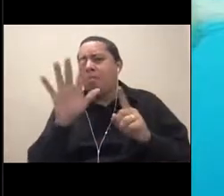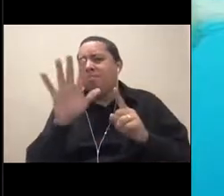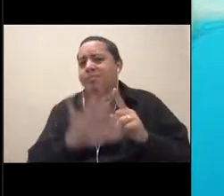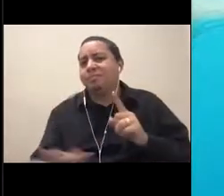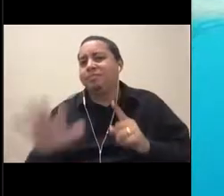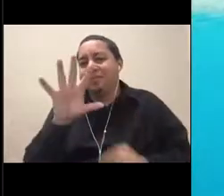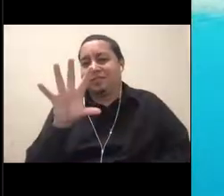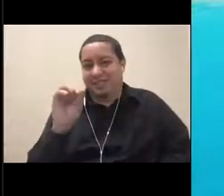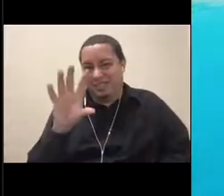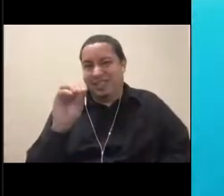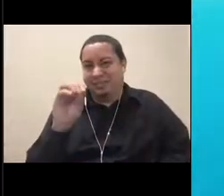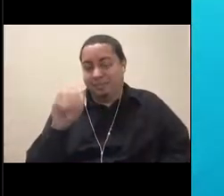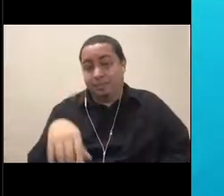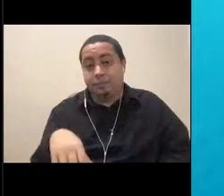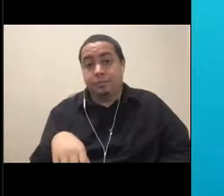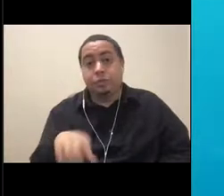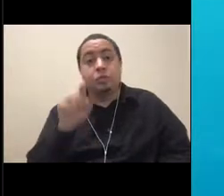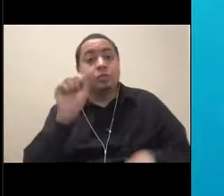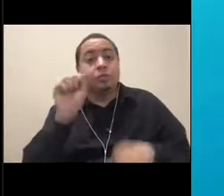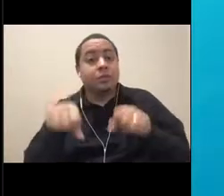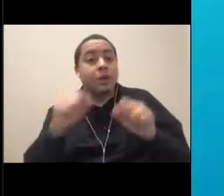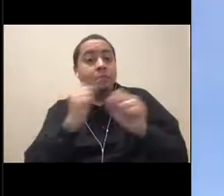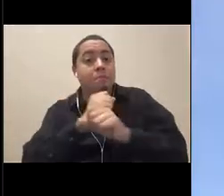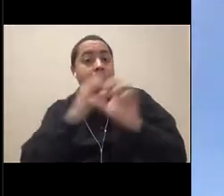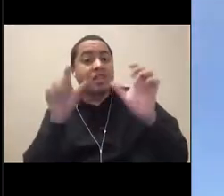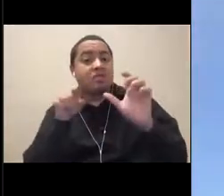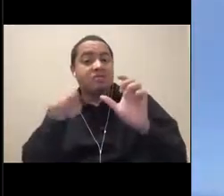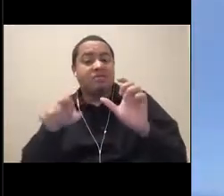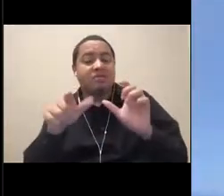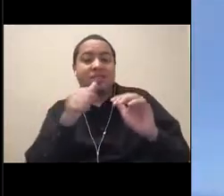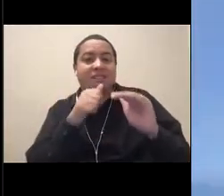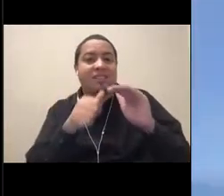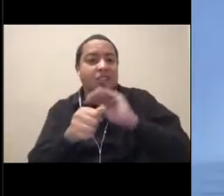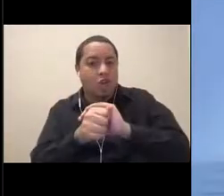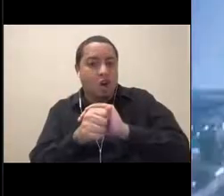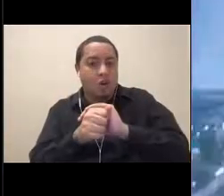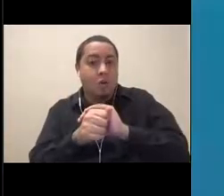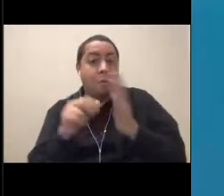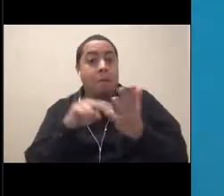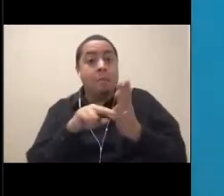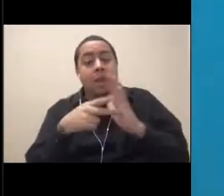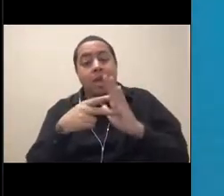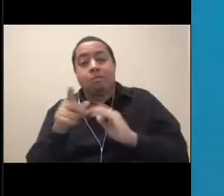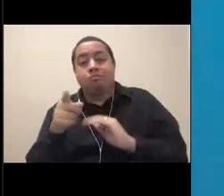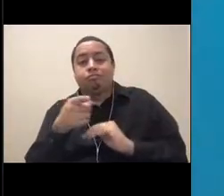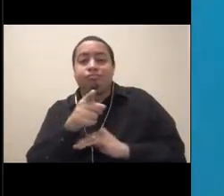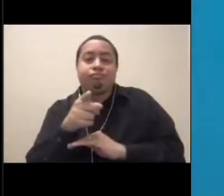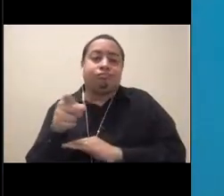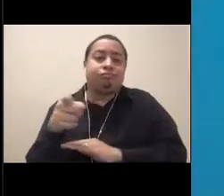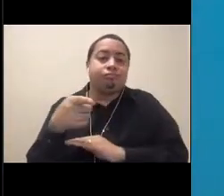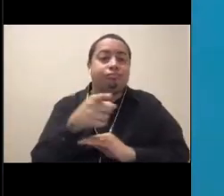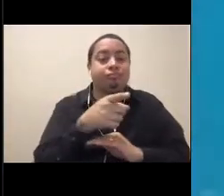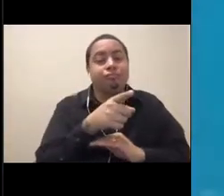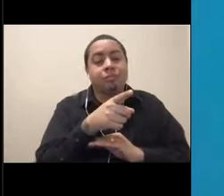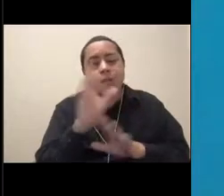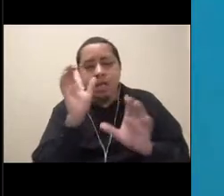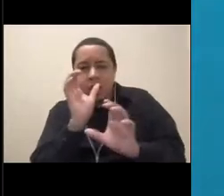So you could imagine if you were a leatherback sea turtle, you just swim around all day like this guy looking for jellies to munch on.